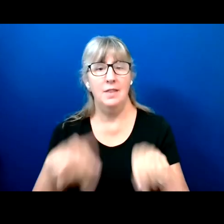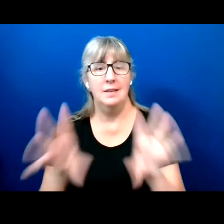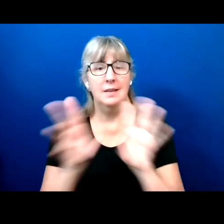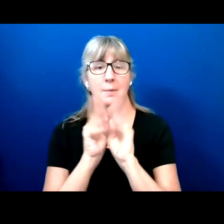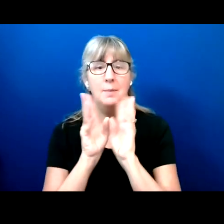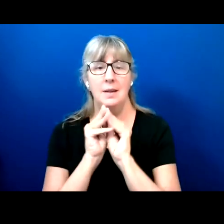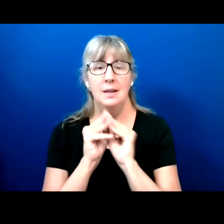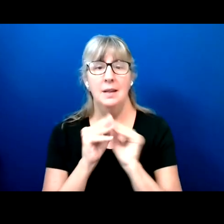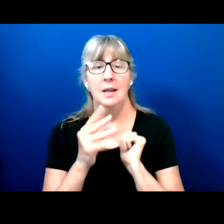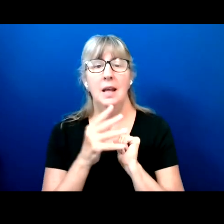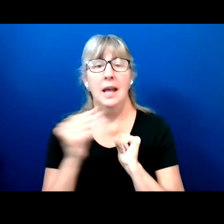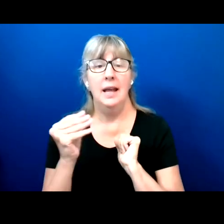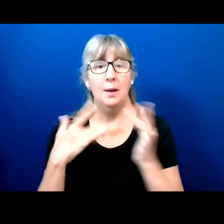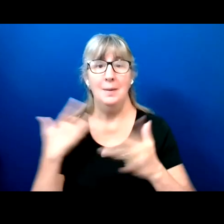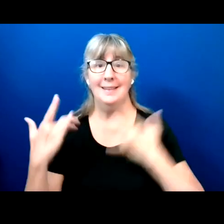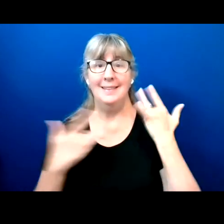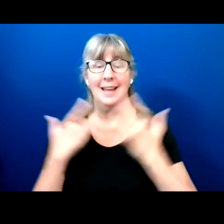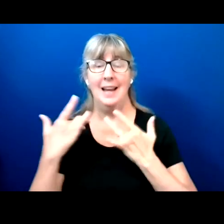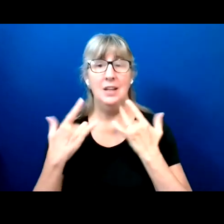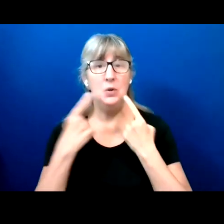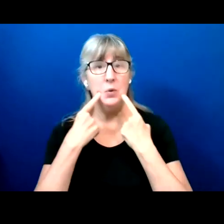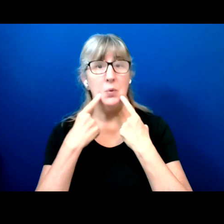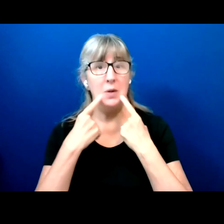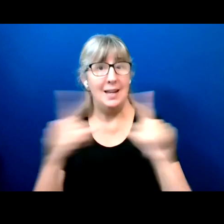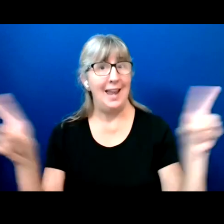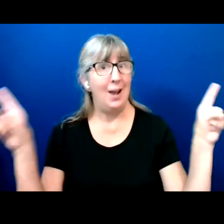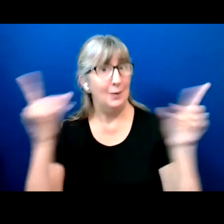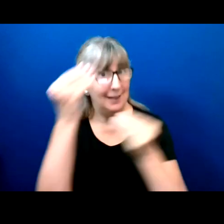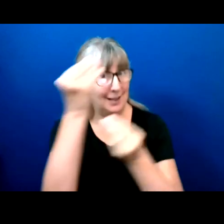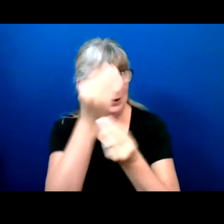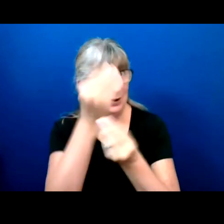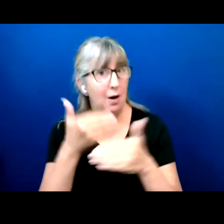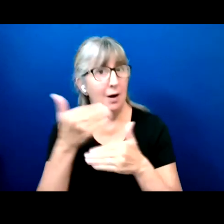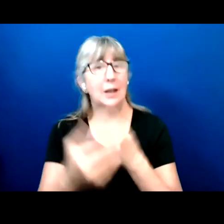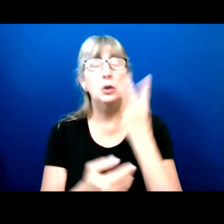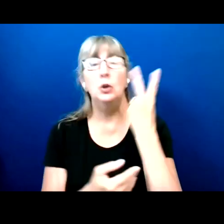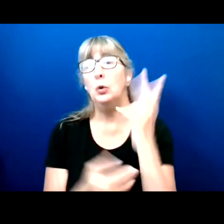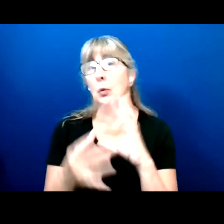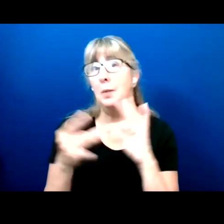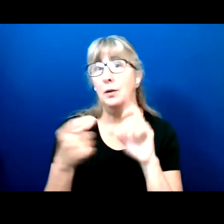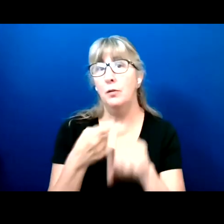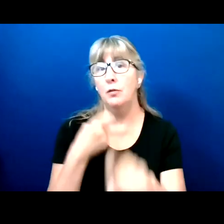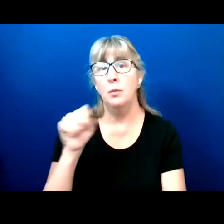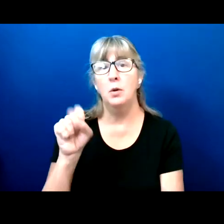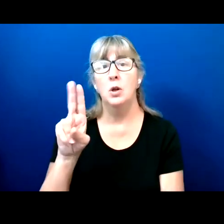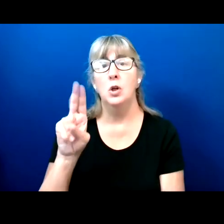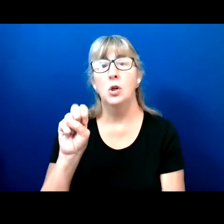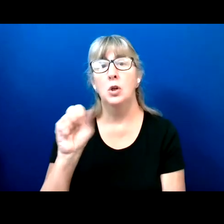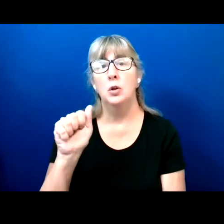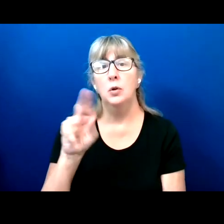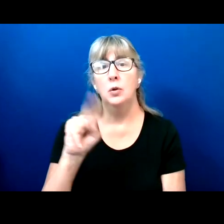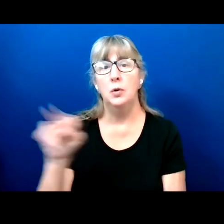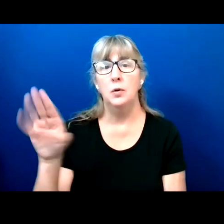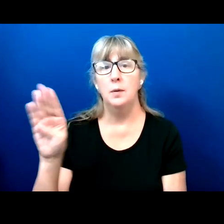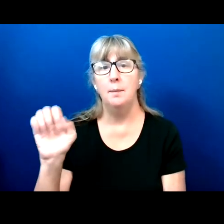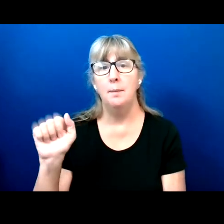And I'm excited to announce that our next two messages will be from Susan Diegelman and Kim Wyman.